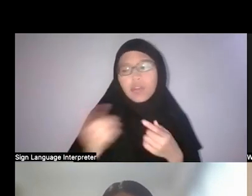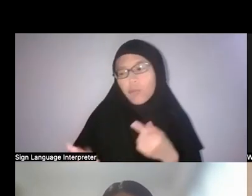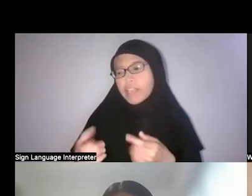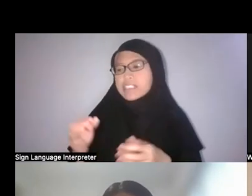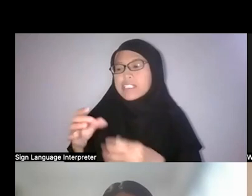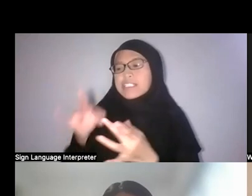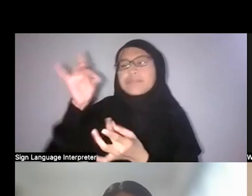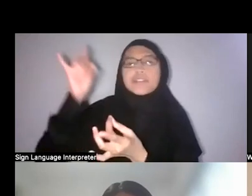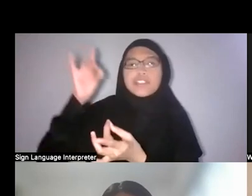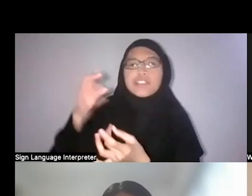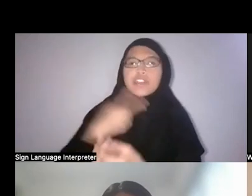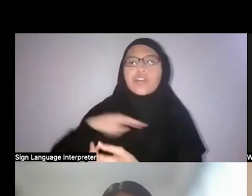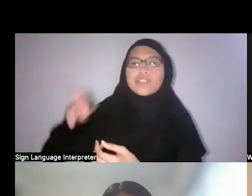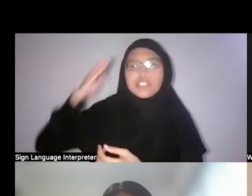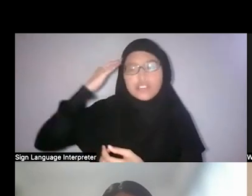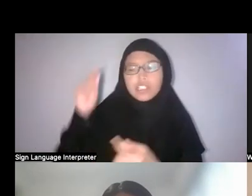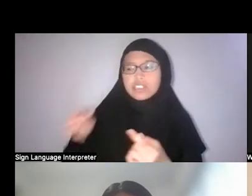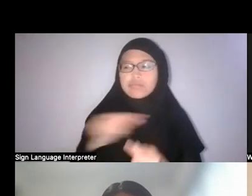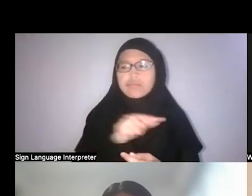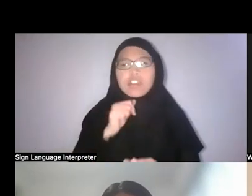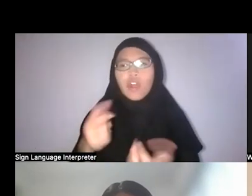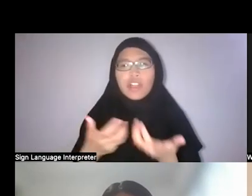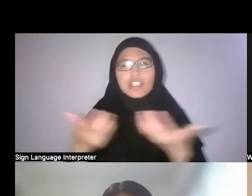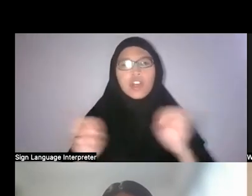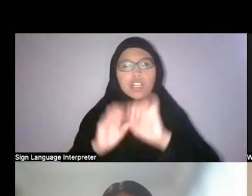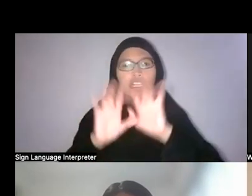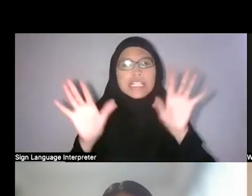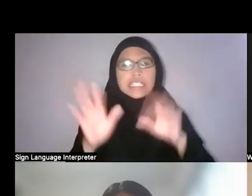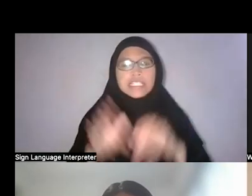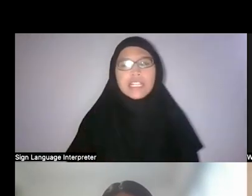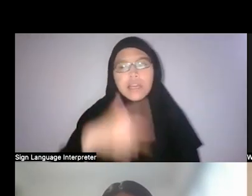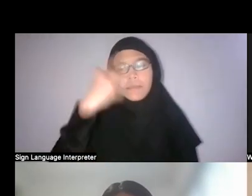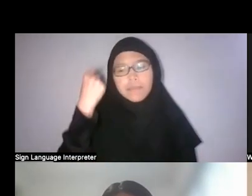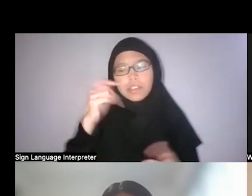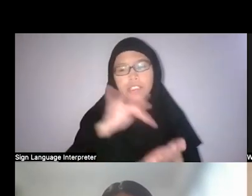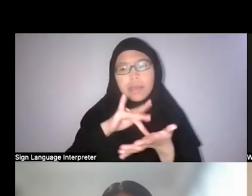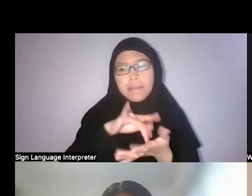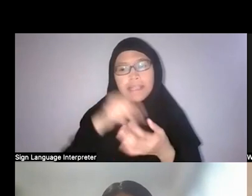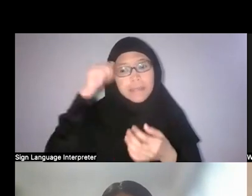Because the medicine man, the ritual practitioner,